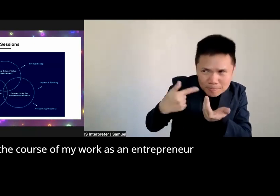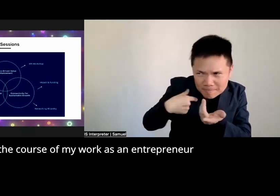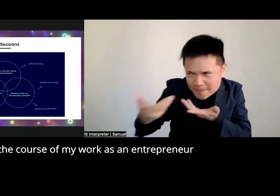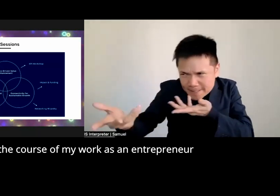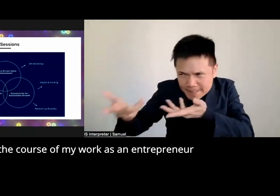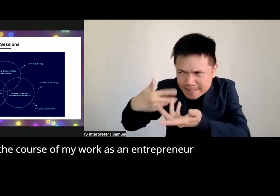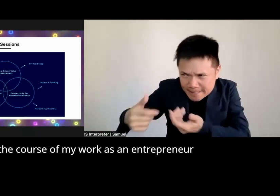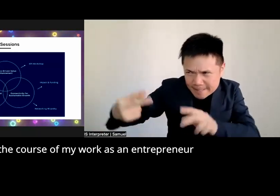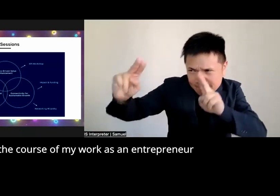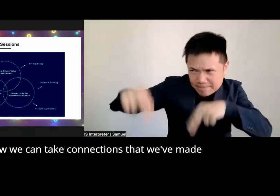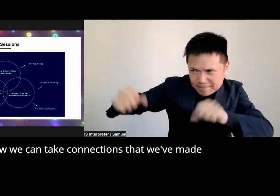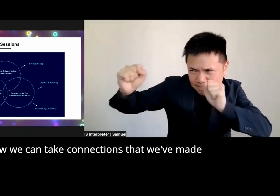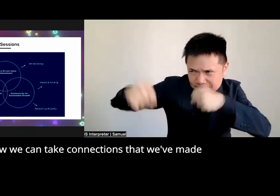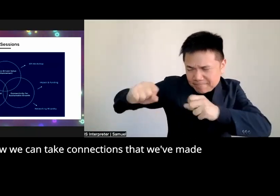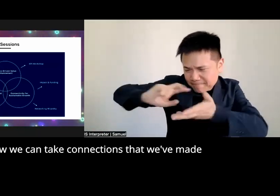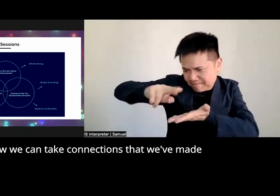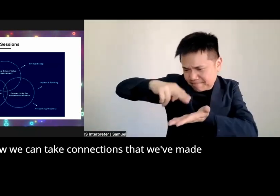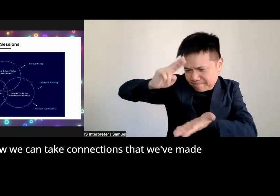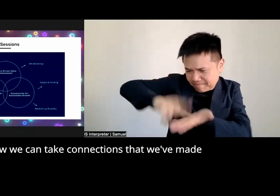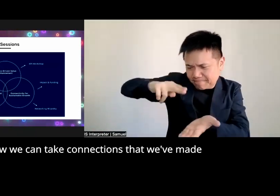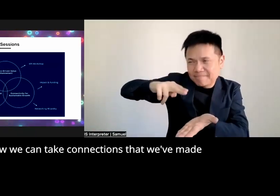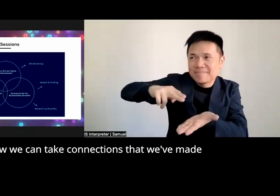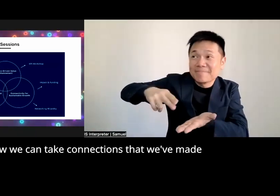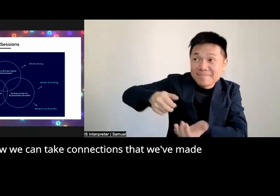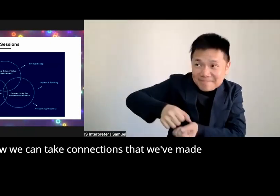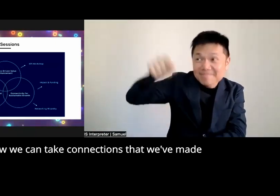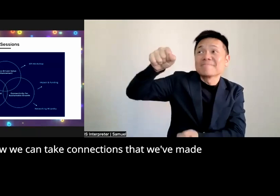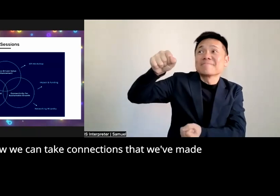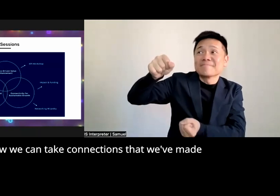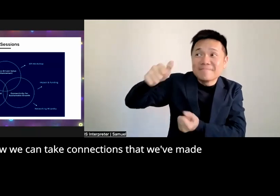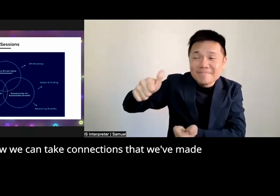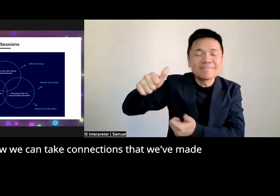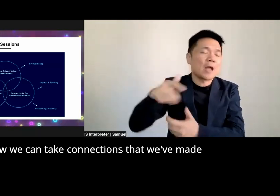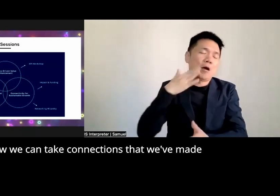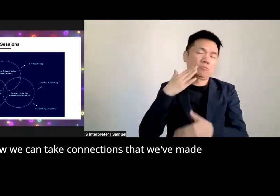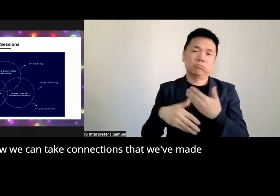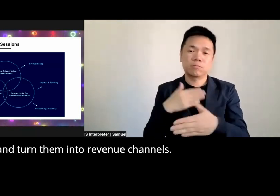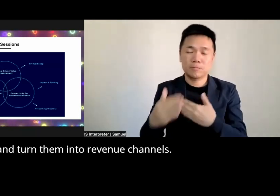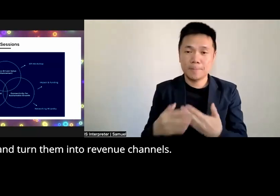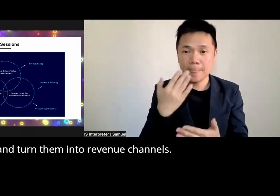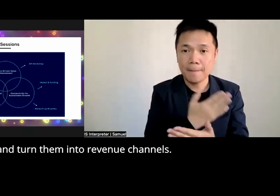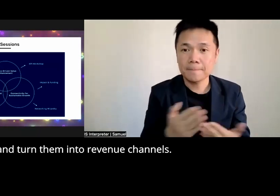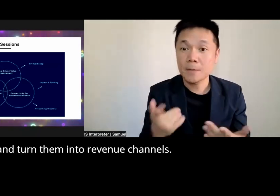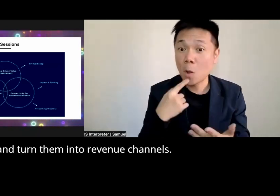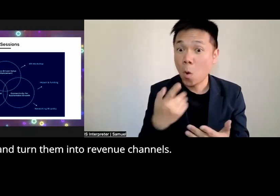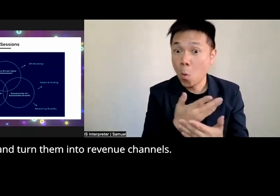work as an entrepreneur and how we can take uh connections that we've made and turn them into